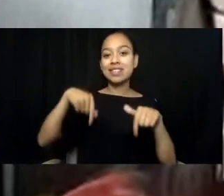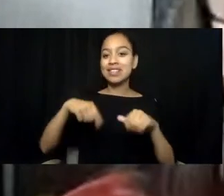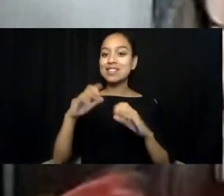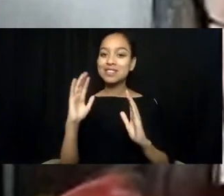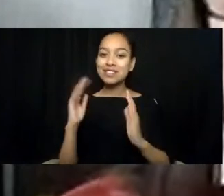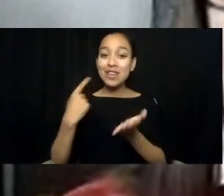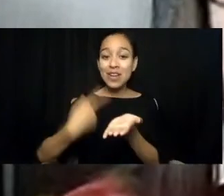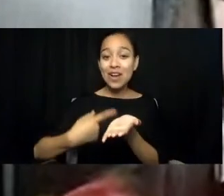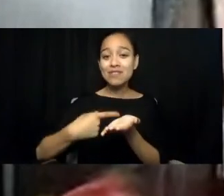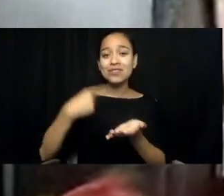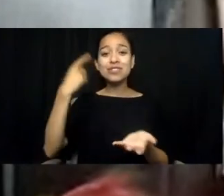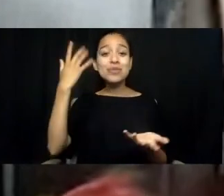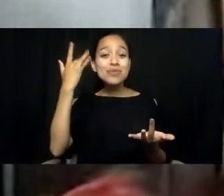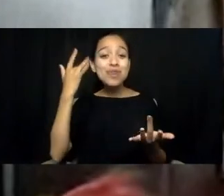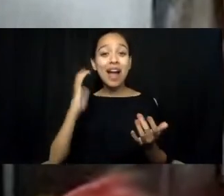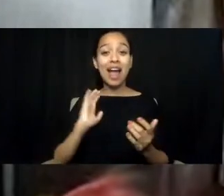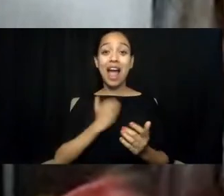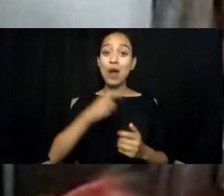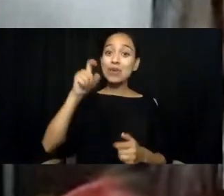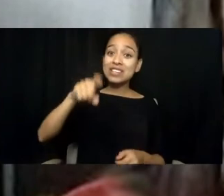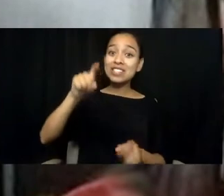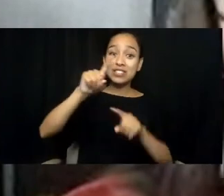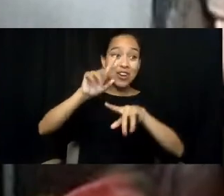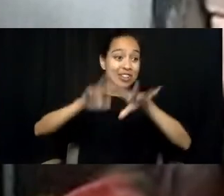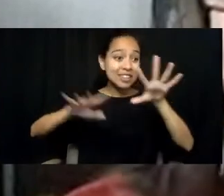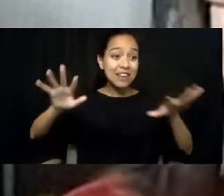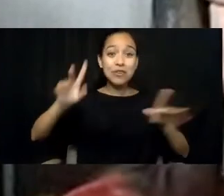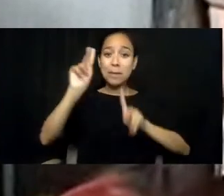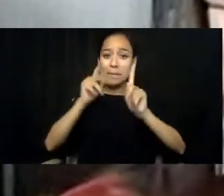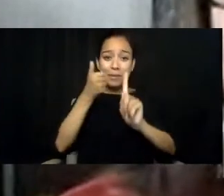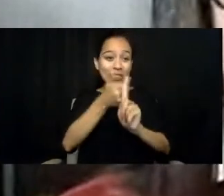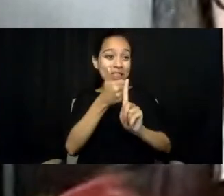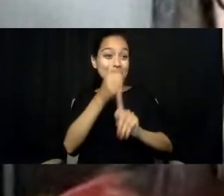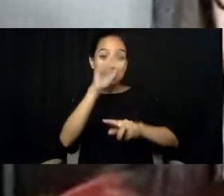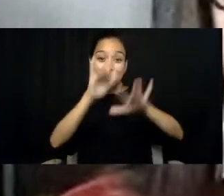our people are diverse. And so if someone could upload my video,